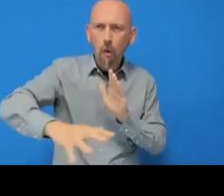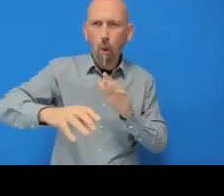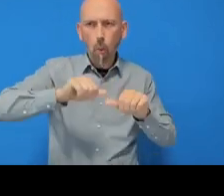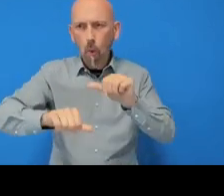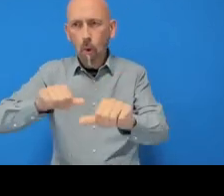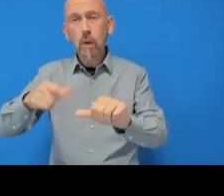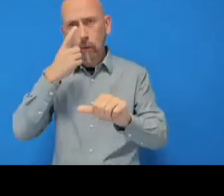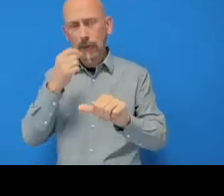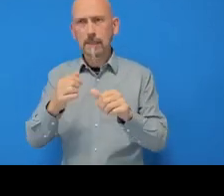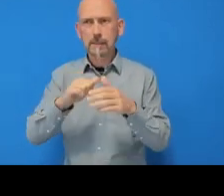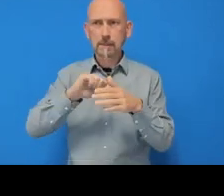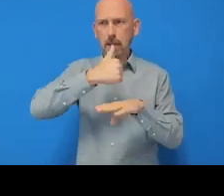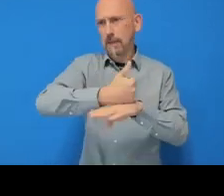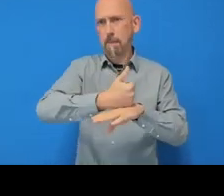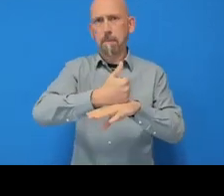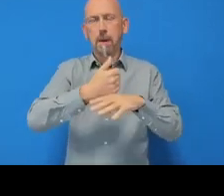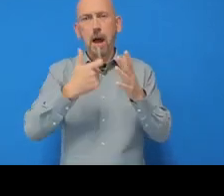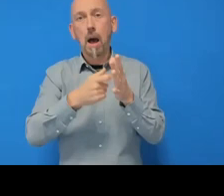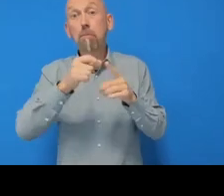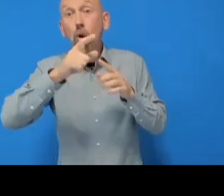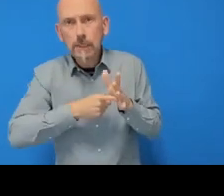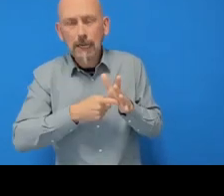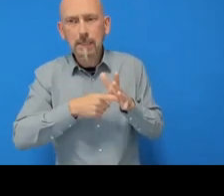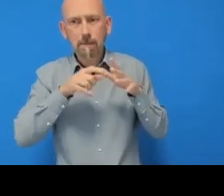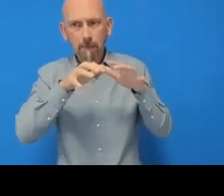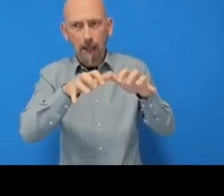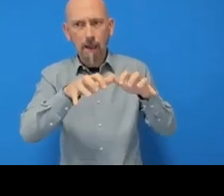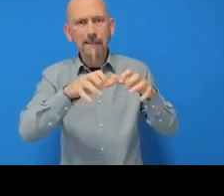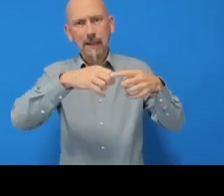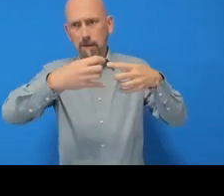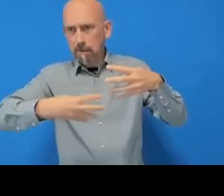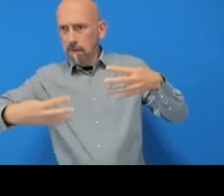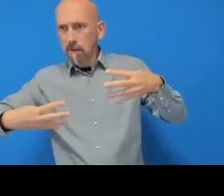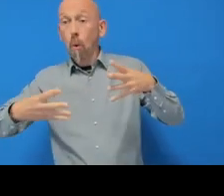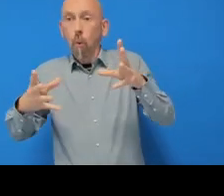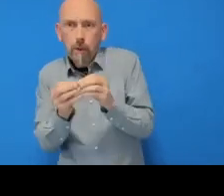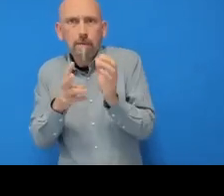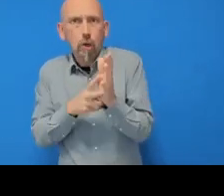then we can kind of have a good workflow with version control and Git as well.